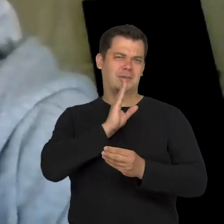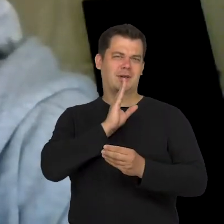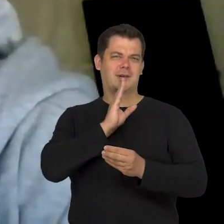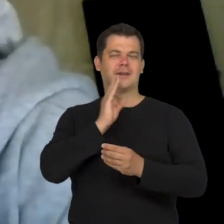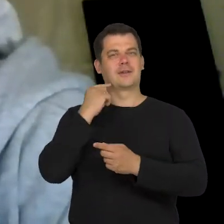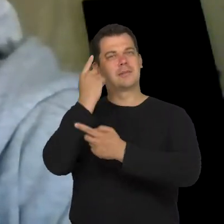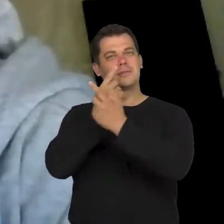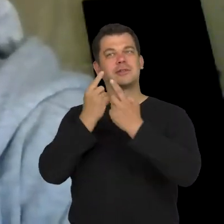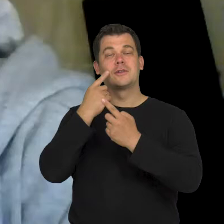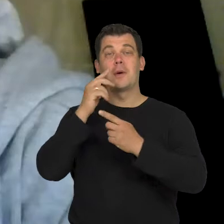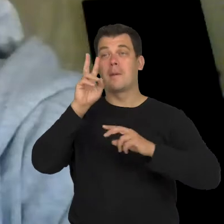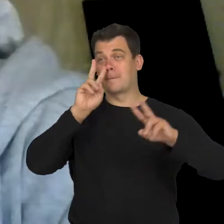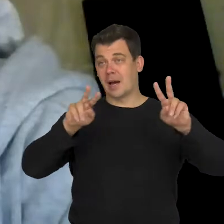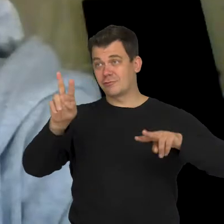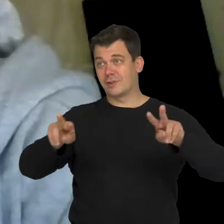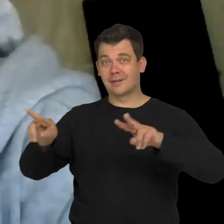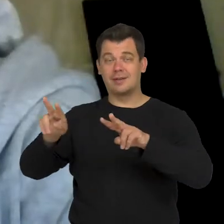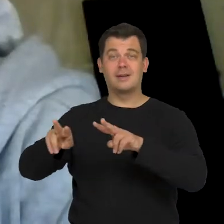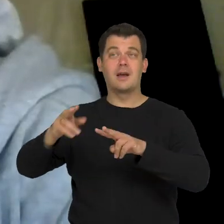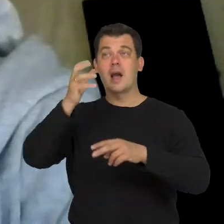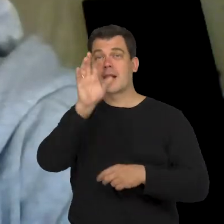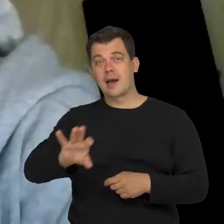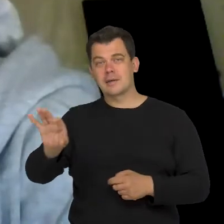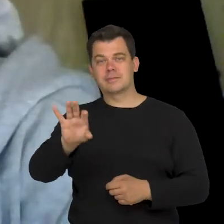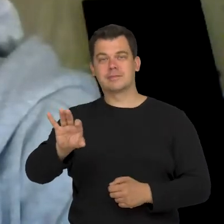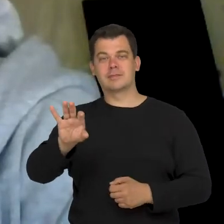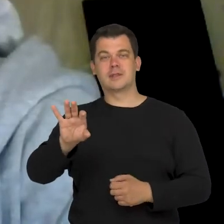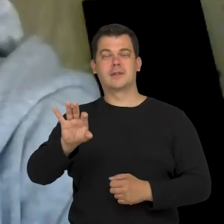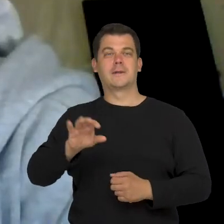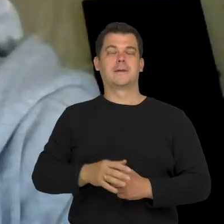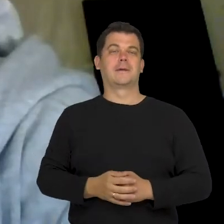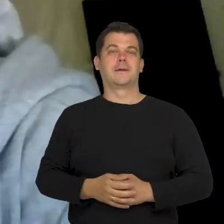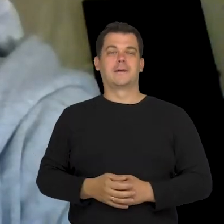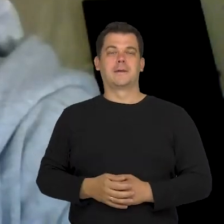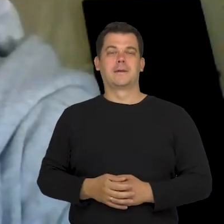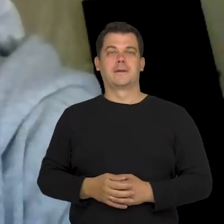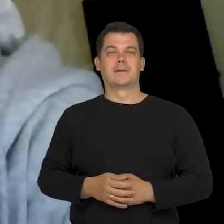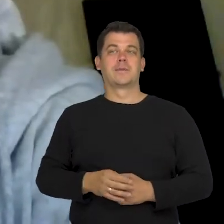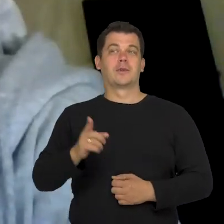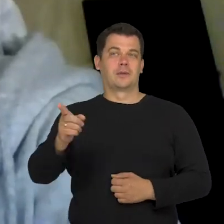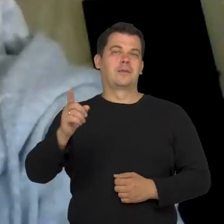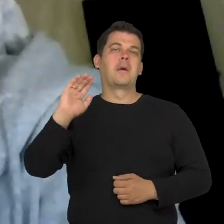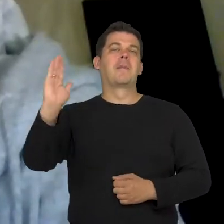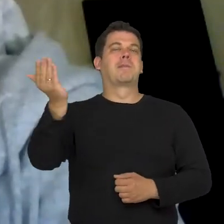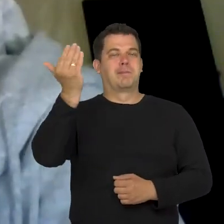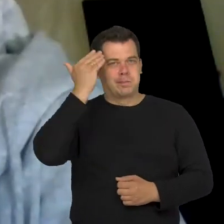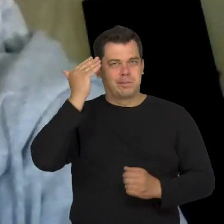I think, that looking or staring leads to familiarization.